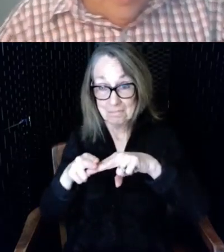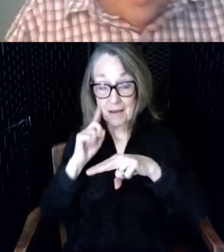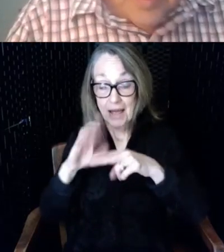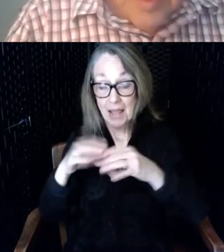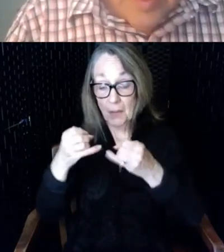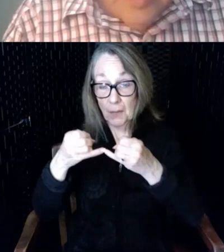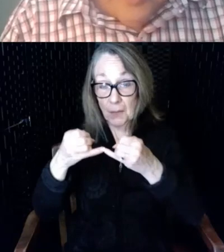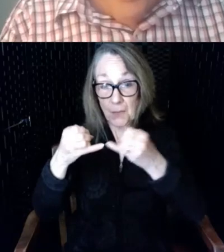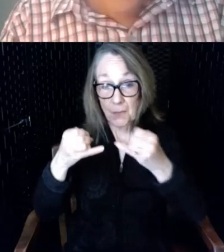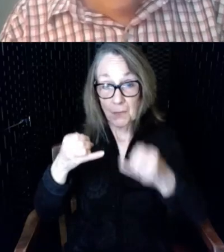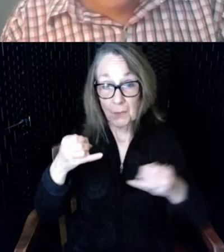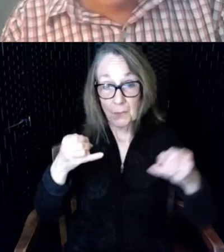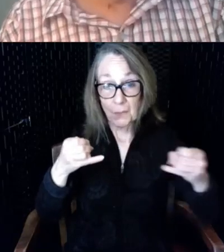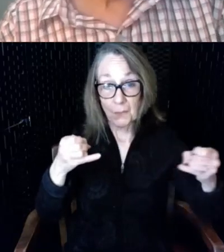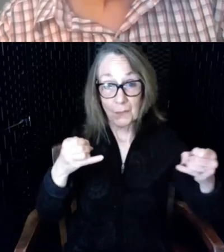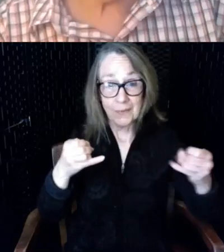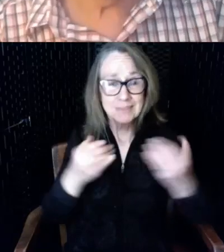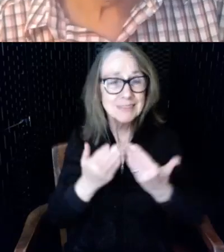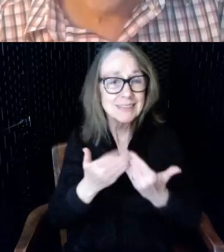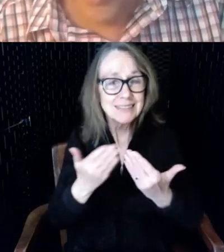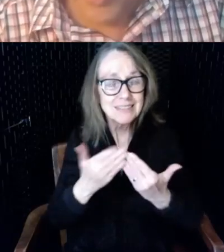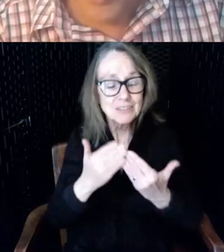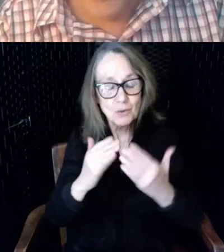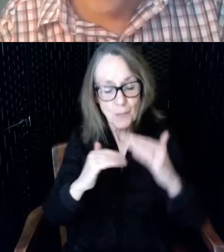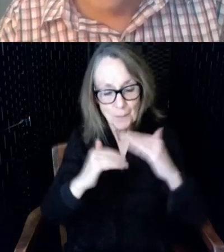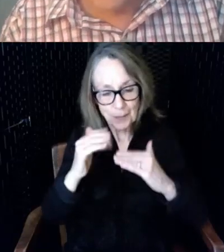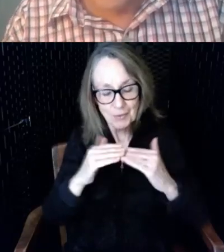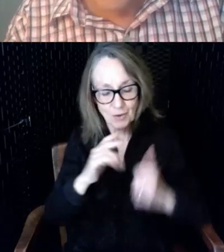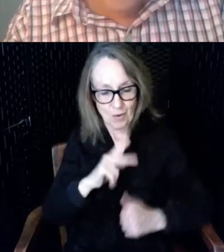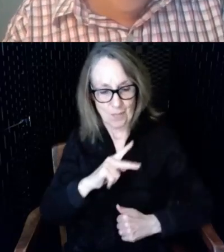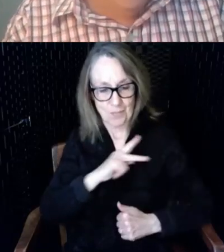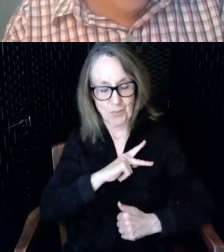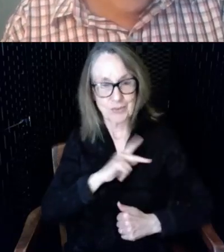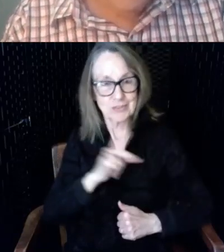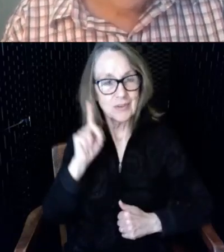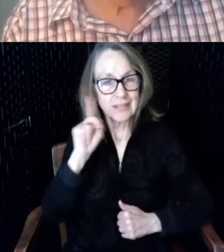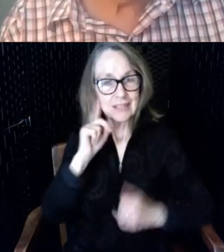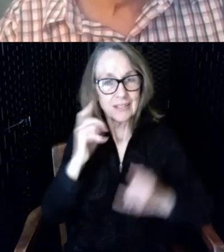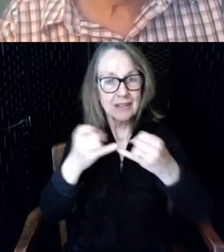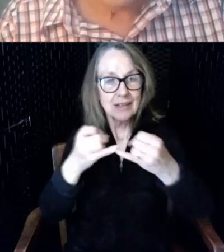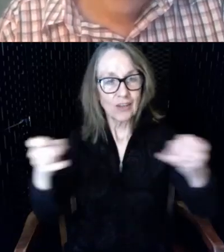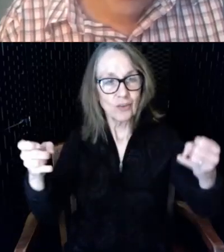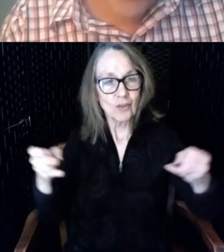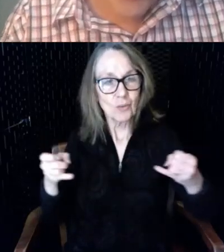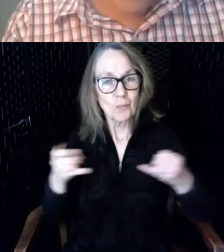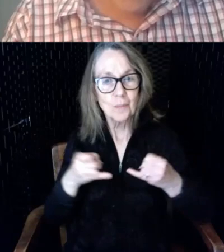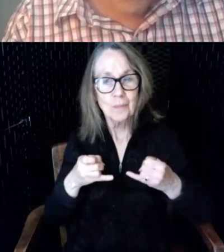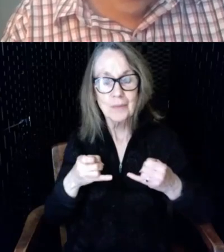it's easy to build a personal hearing loop these can be used for video calls